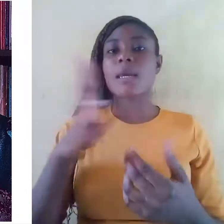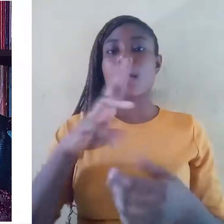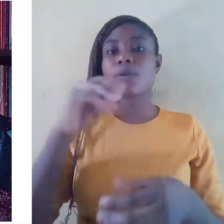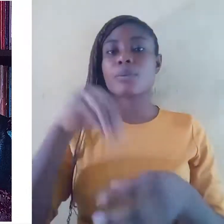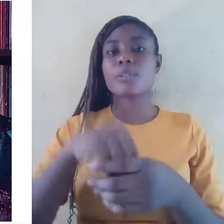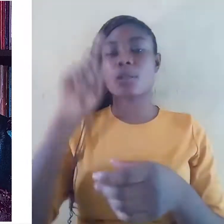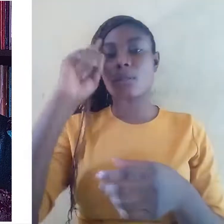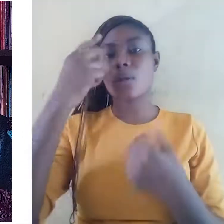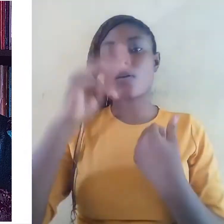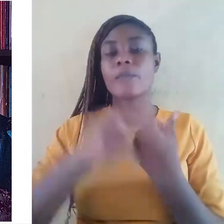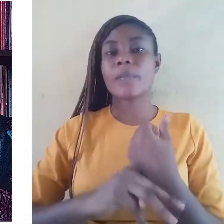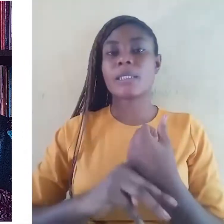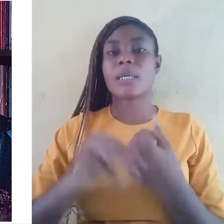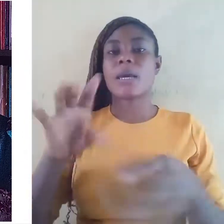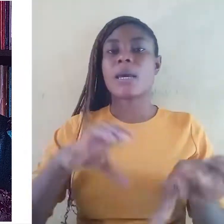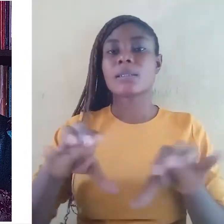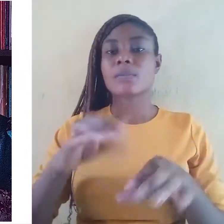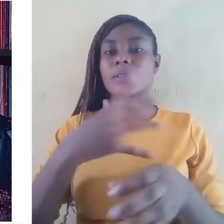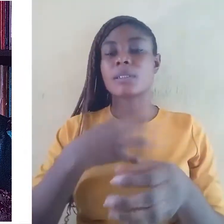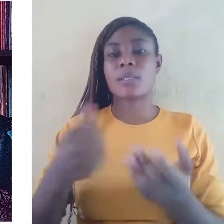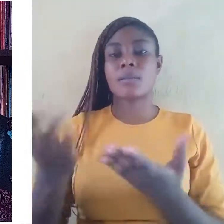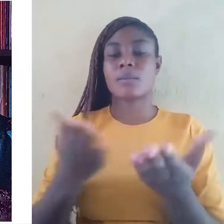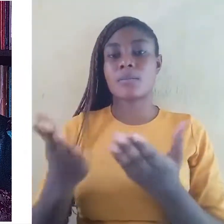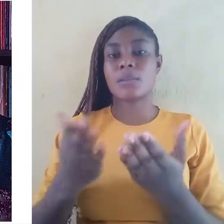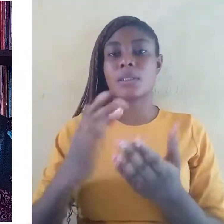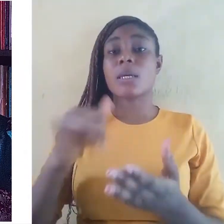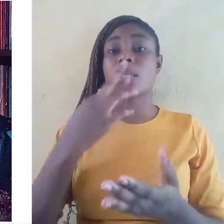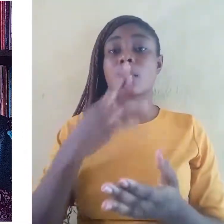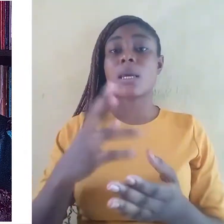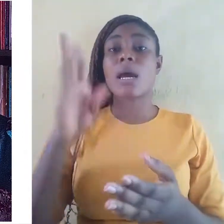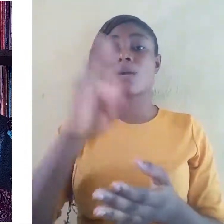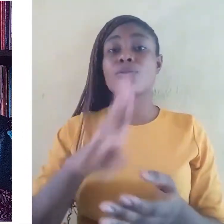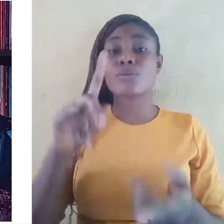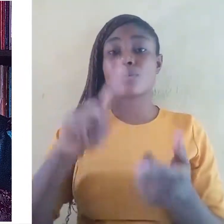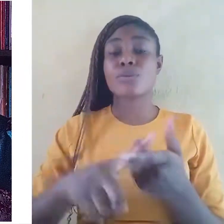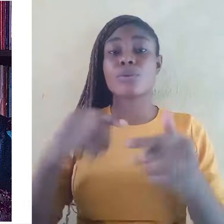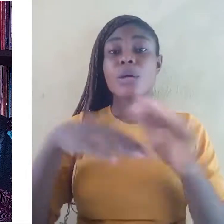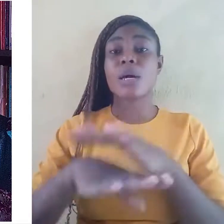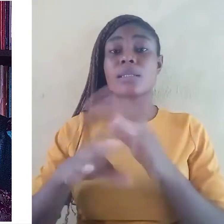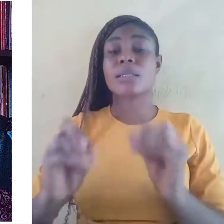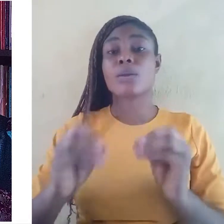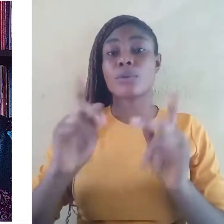They are indeed, used to access privileges, education and even employment.